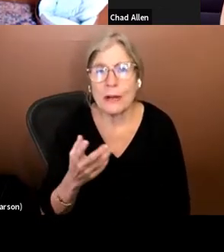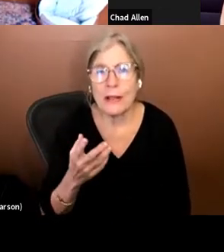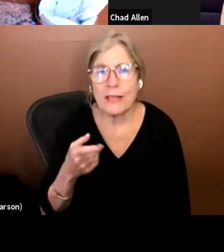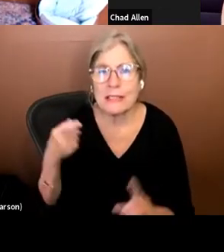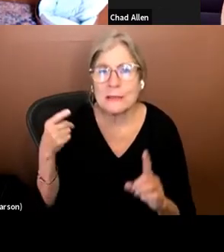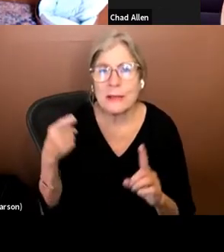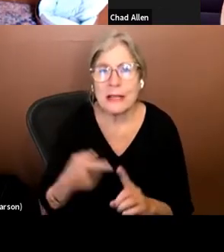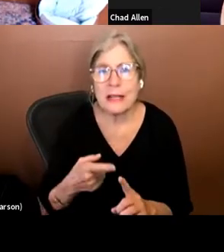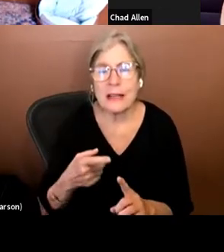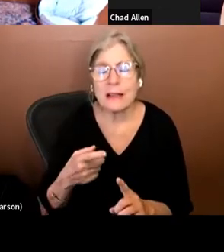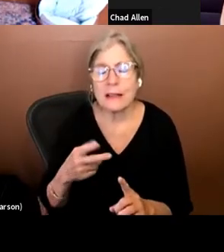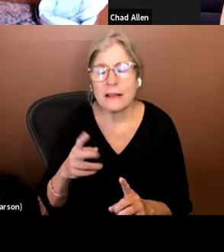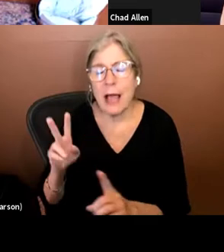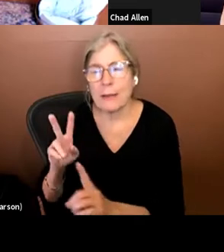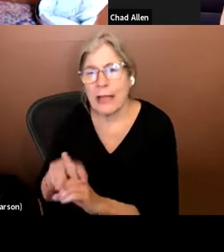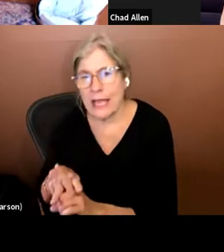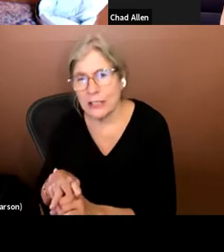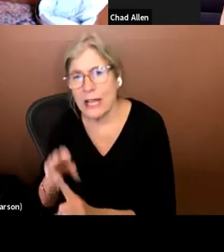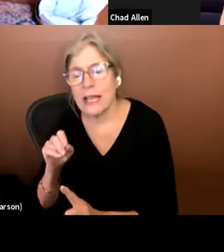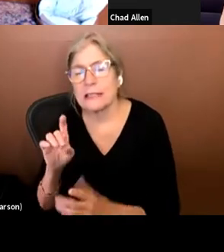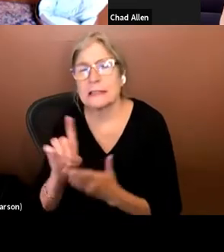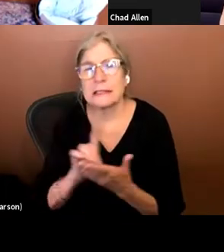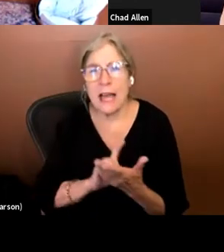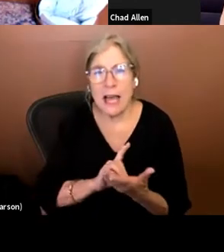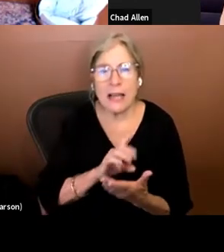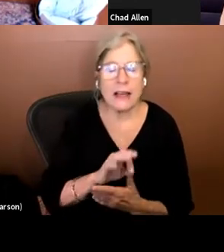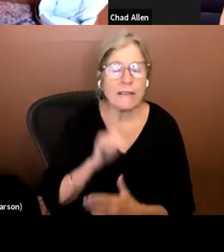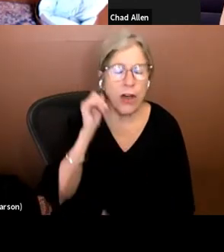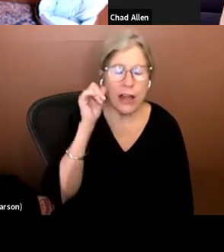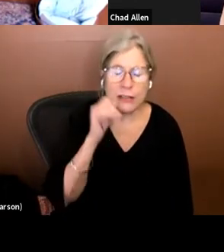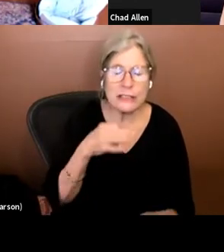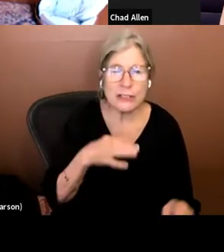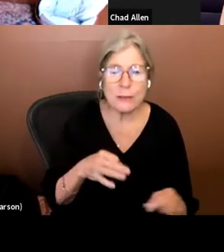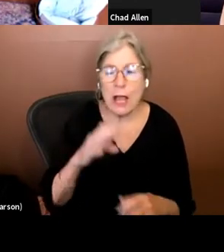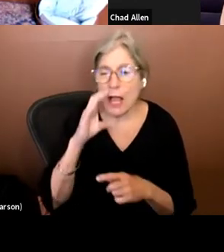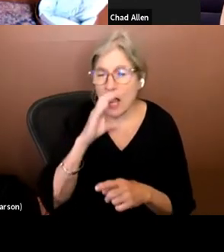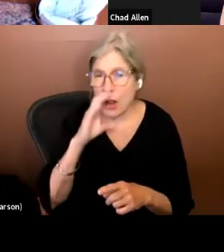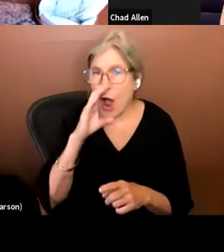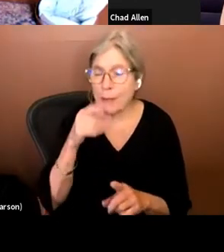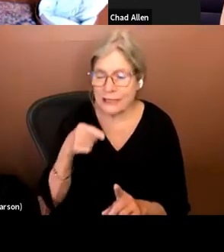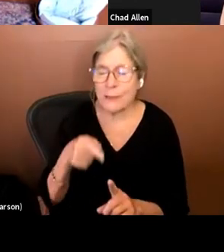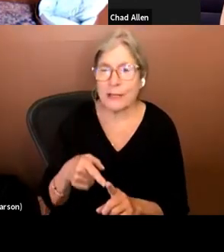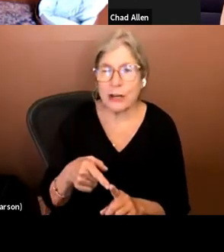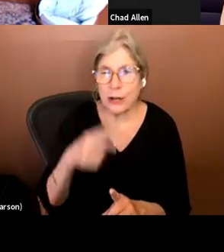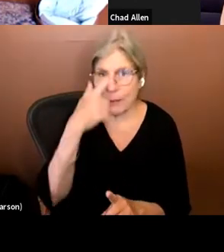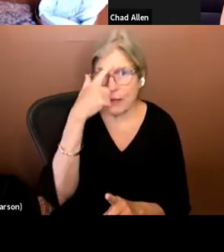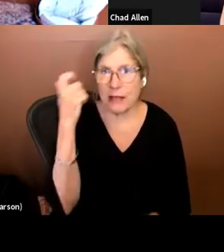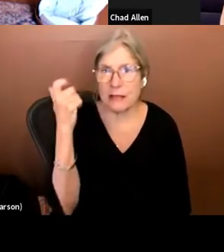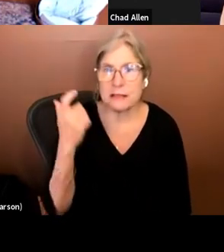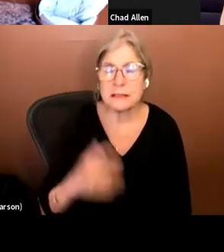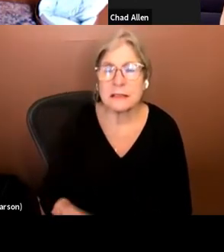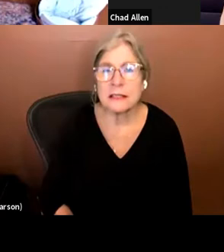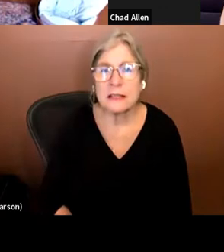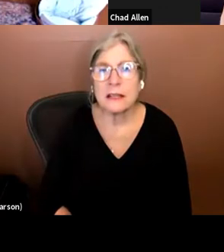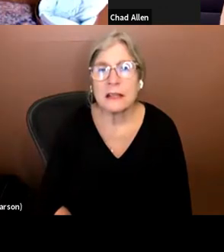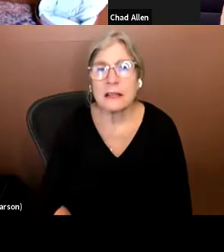application and the design of audio description. And comics in particular because the graphic